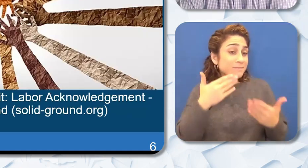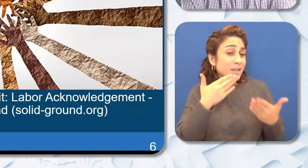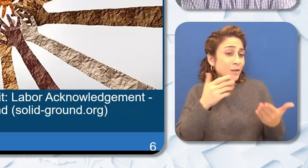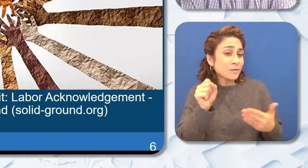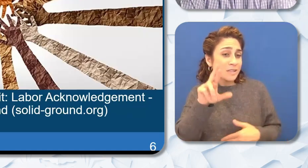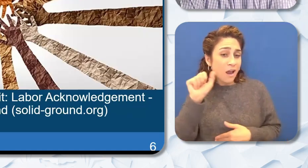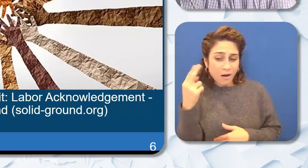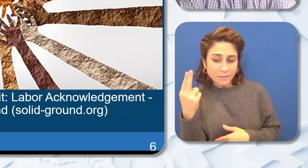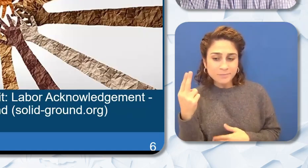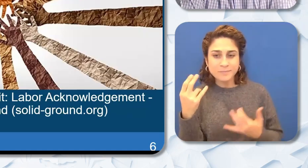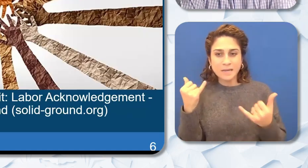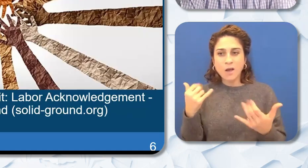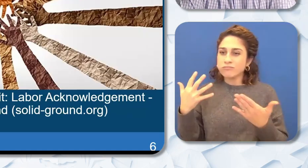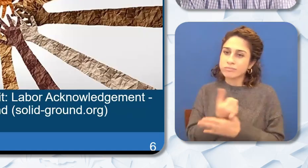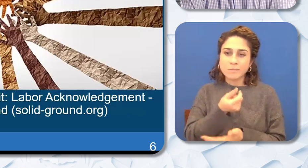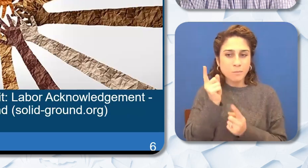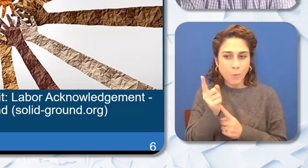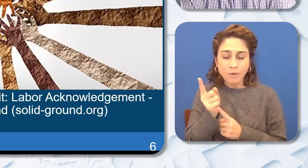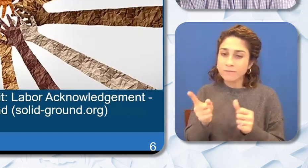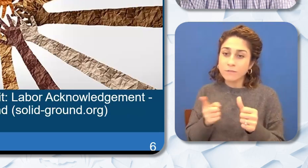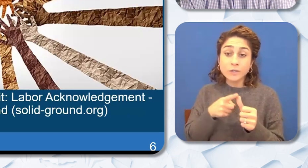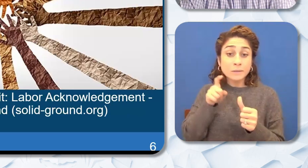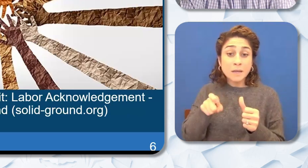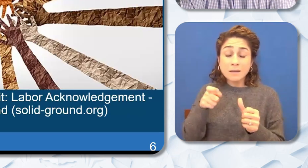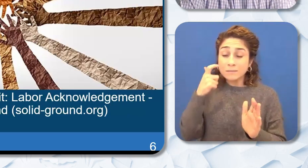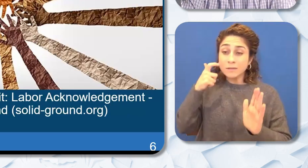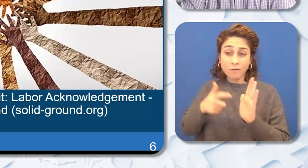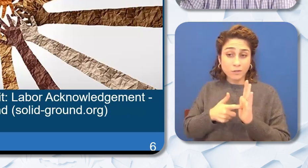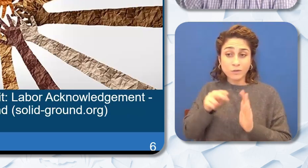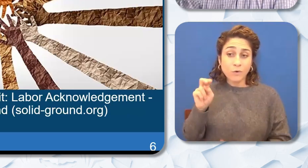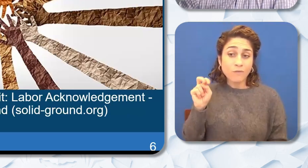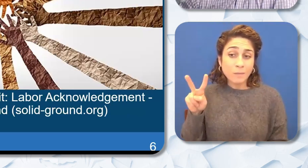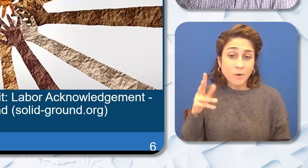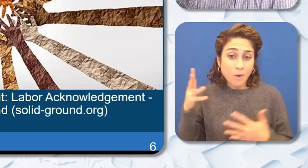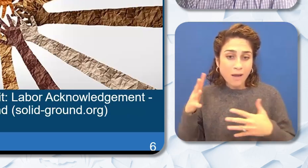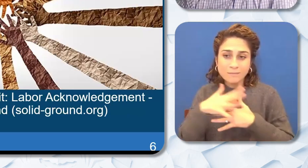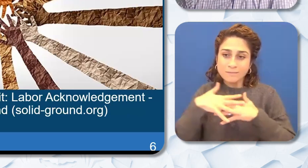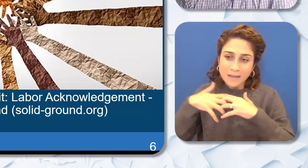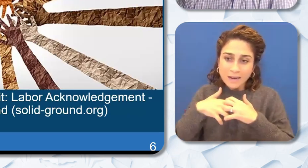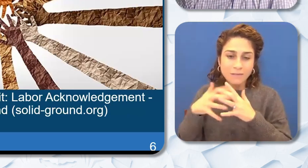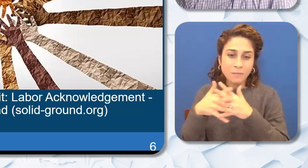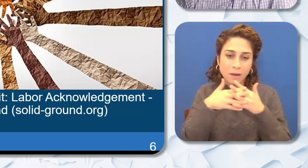like to take a moment to first acknowledge that November is Native American Heritage Month and